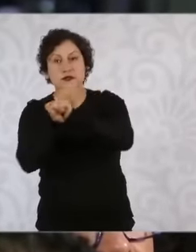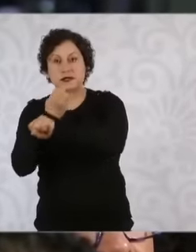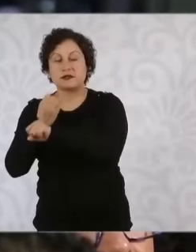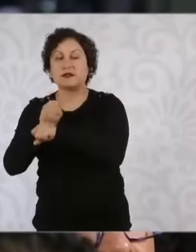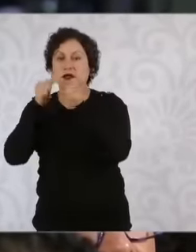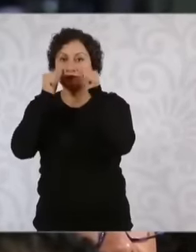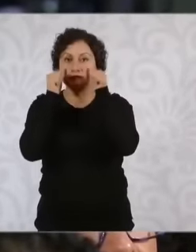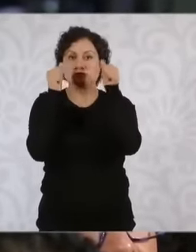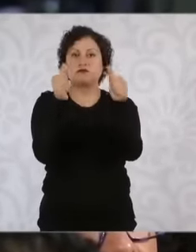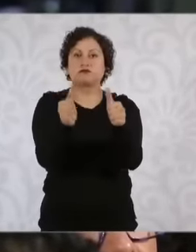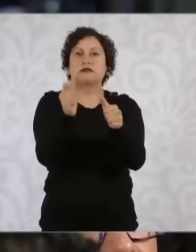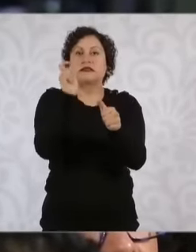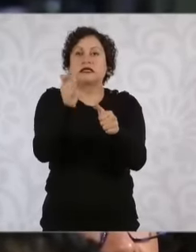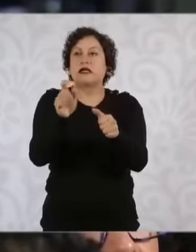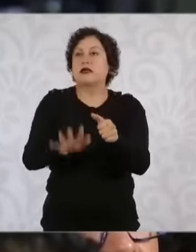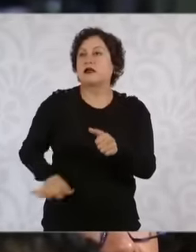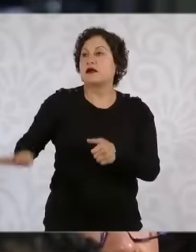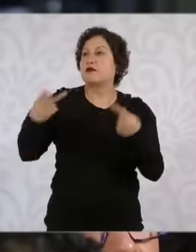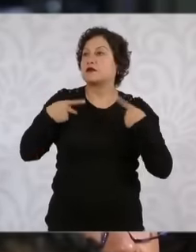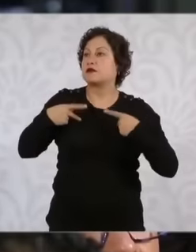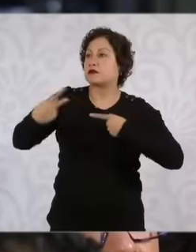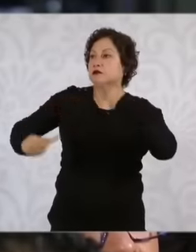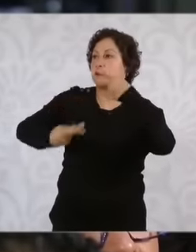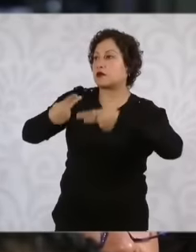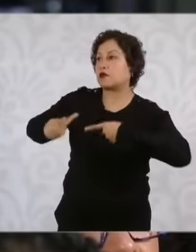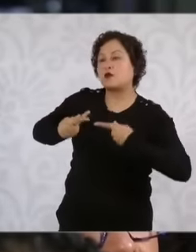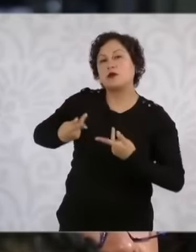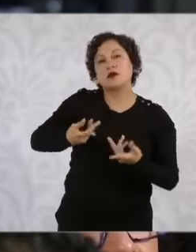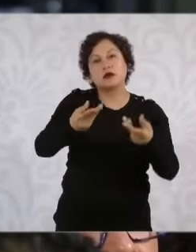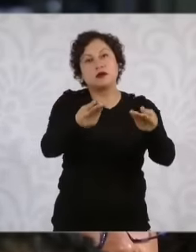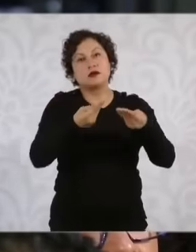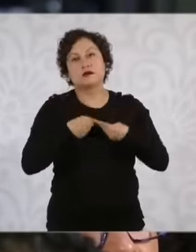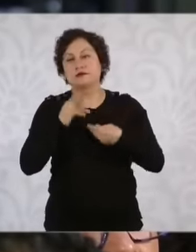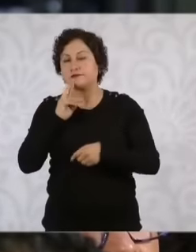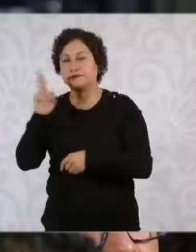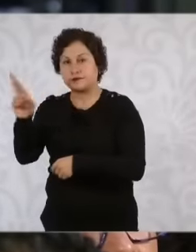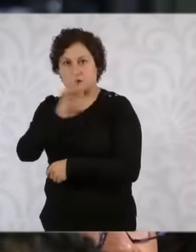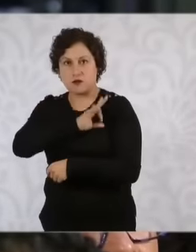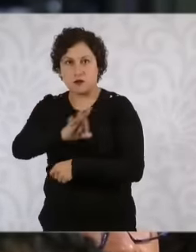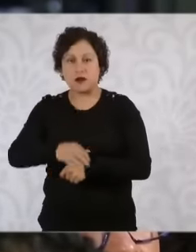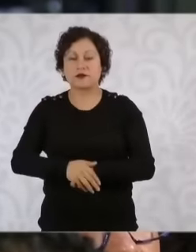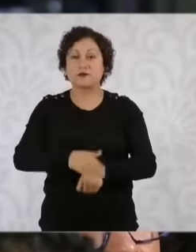of our readers, Madam President, in the state of Veracruz, around